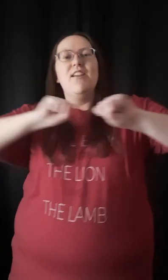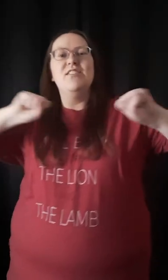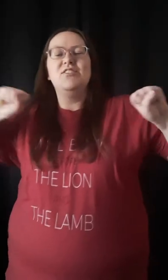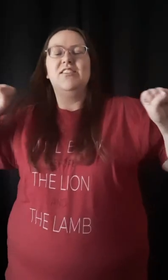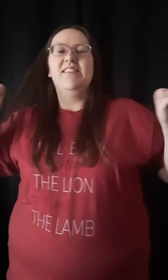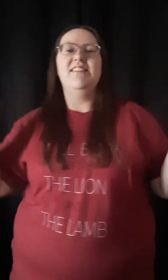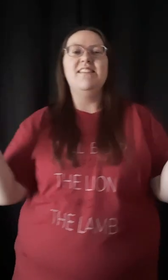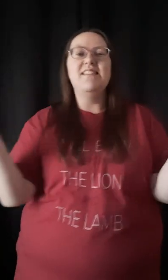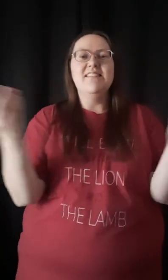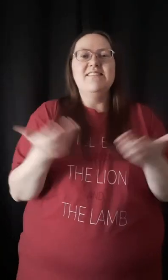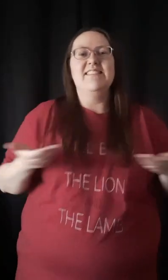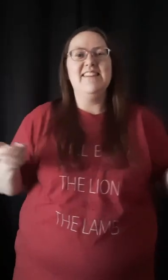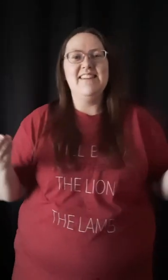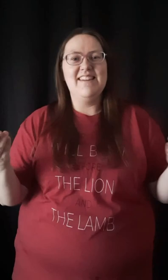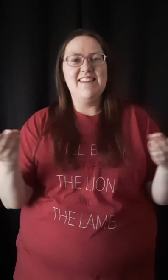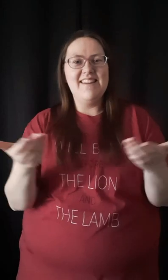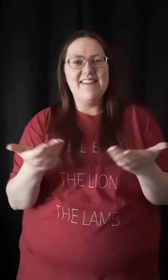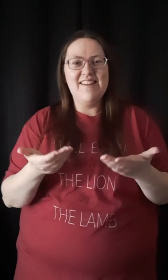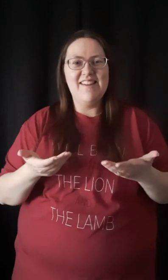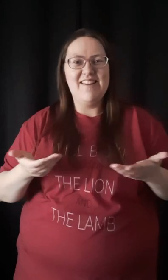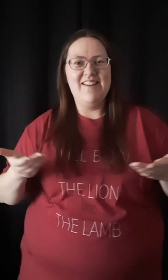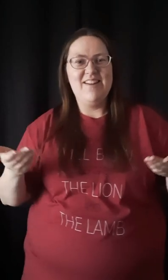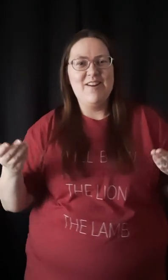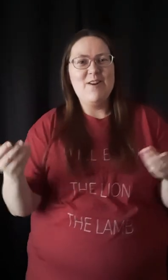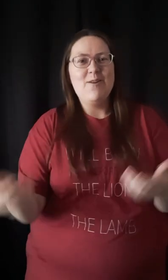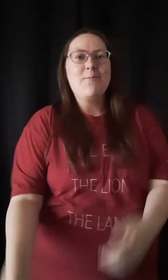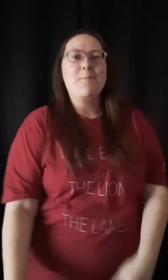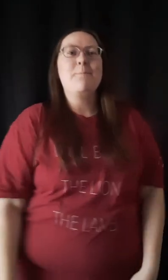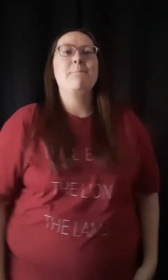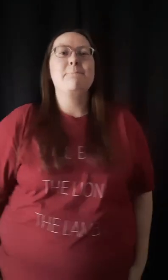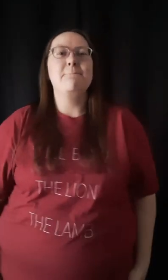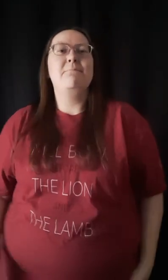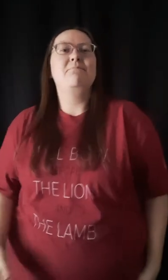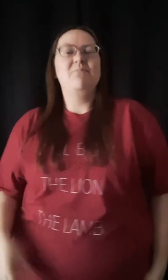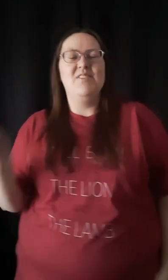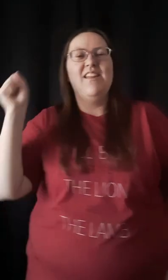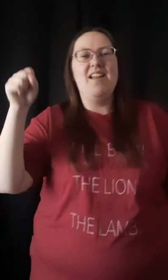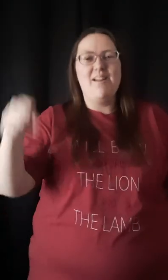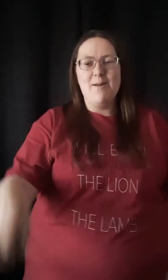Salvation is here Yeah!